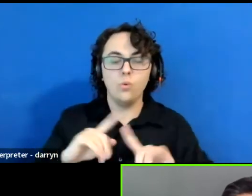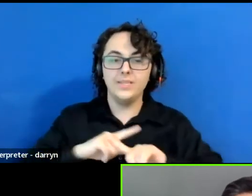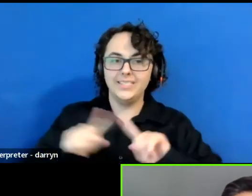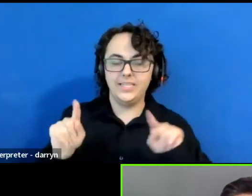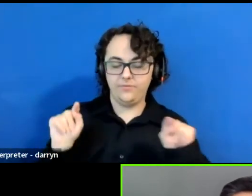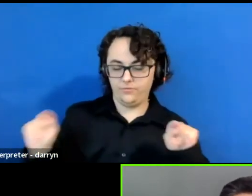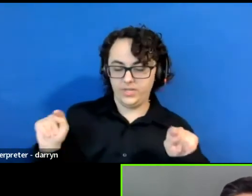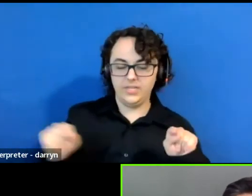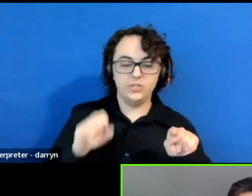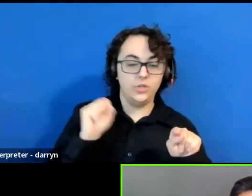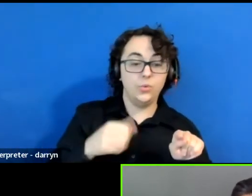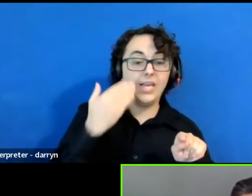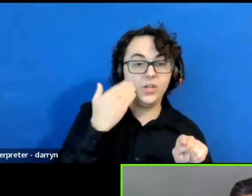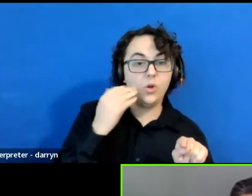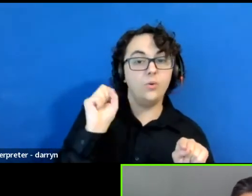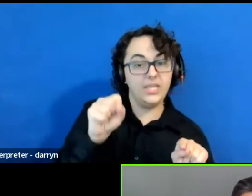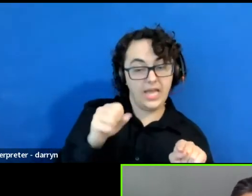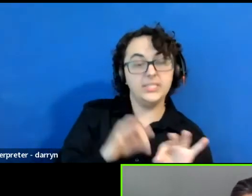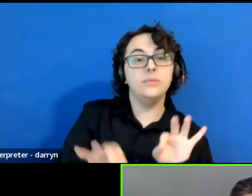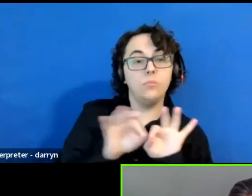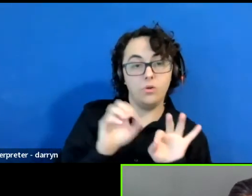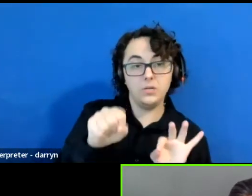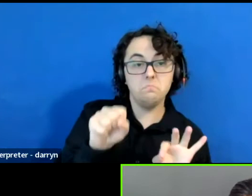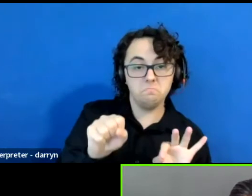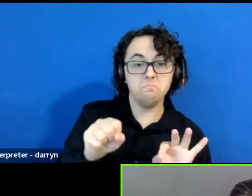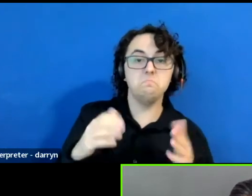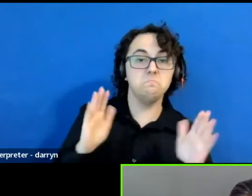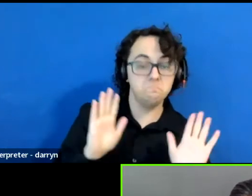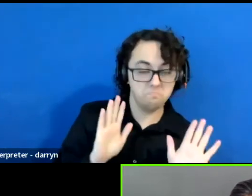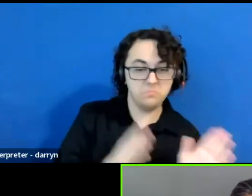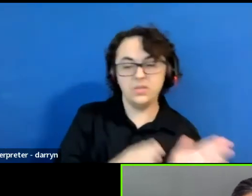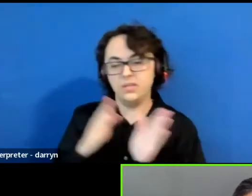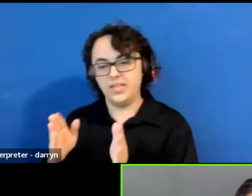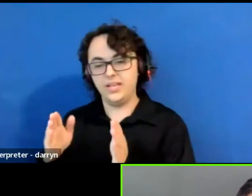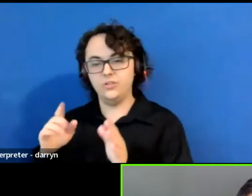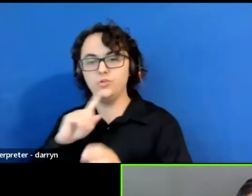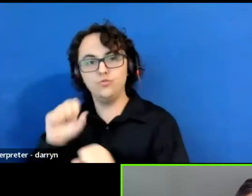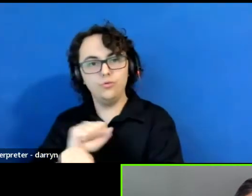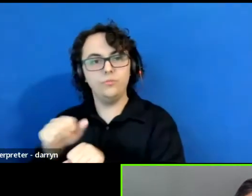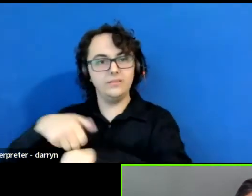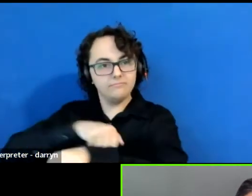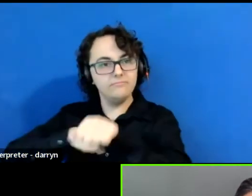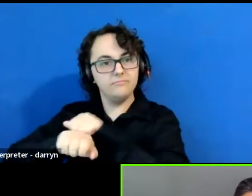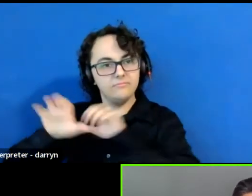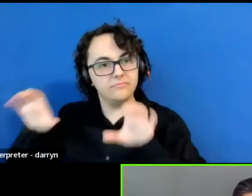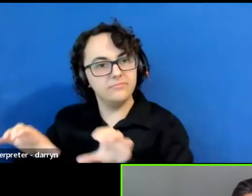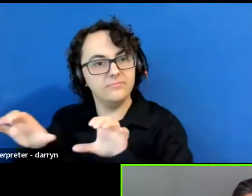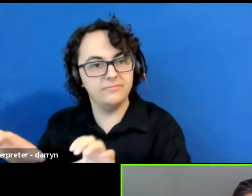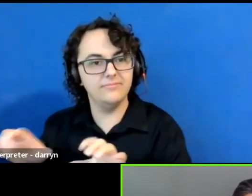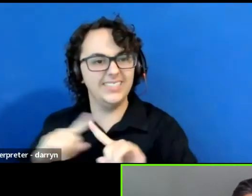Knowing climate action is important and really committing to it. We want it to create space for that deeper conversation